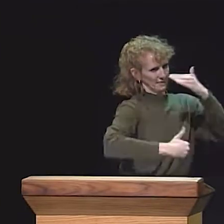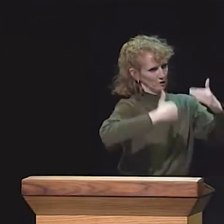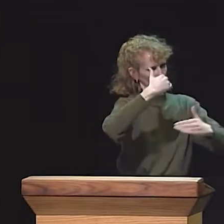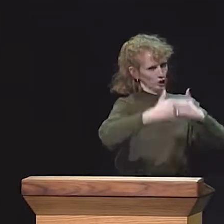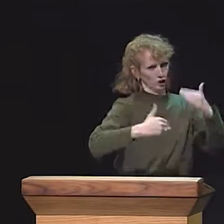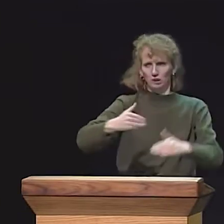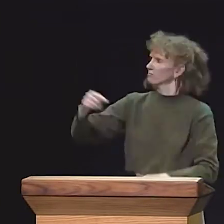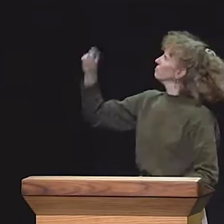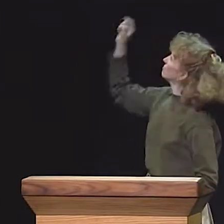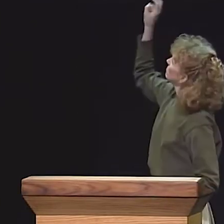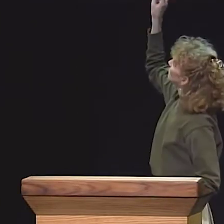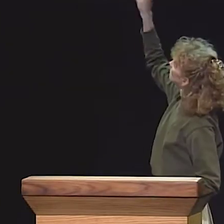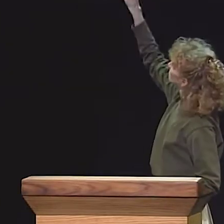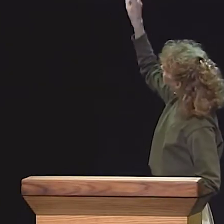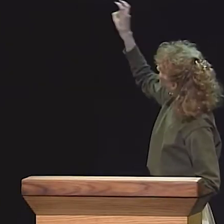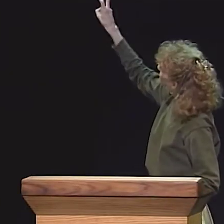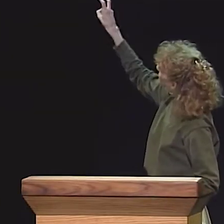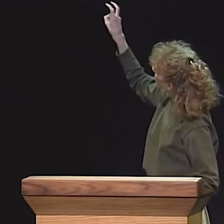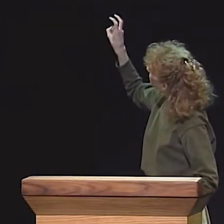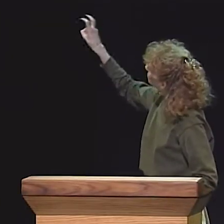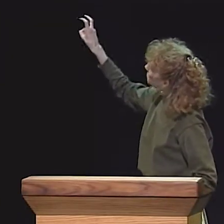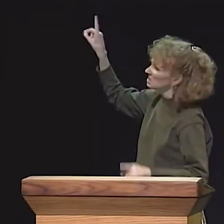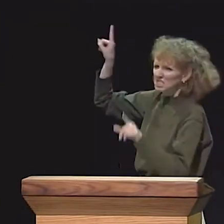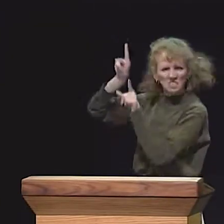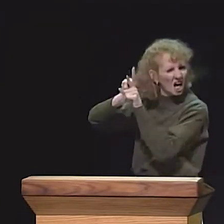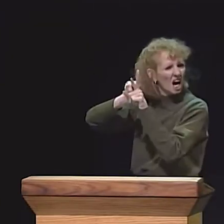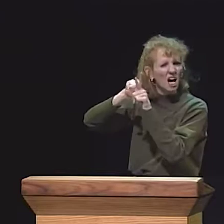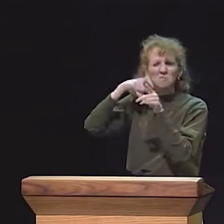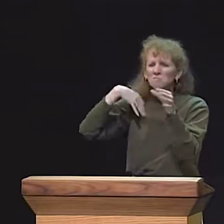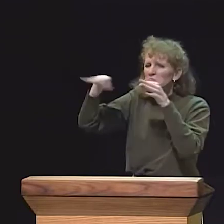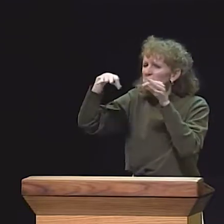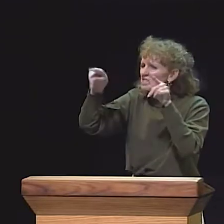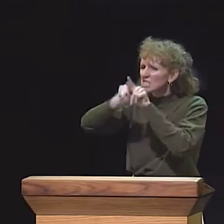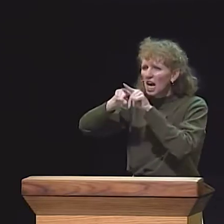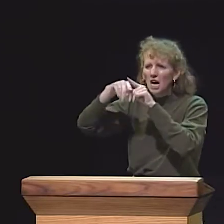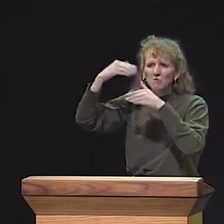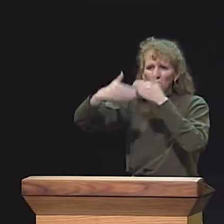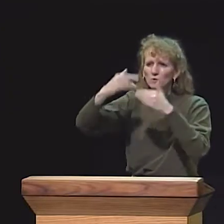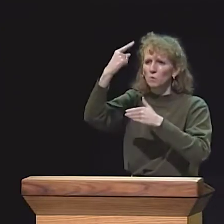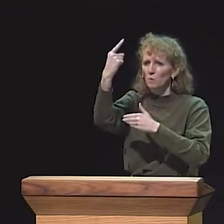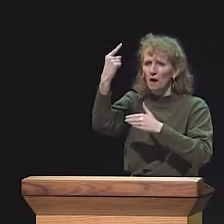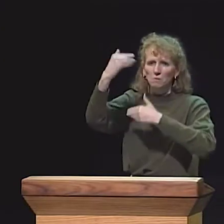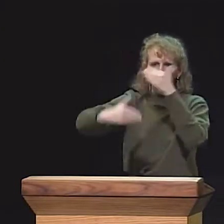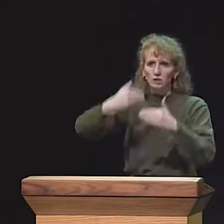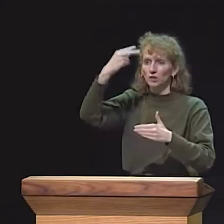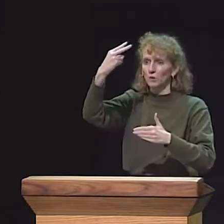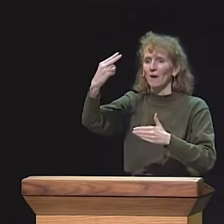THAT CLASSROOM, IN THE CLASSROOM, THE TEACHER'S RESPONSIBLE FOR THE THIRD PROCEDURE.